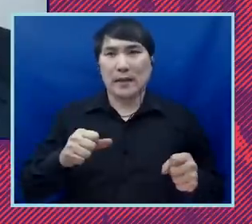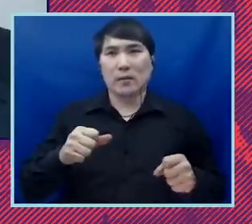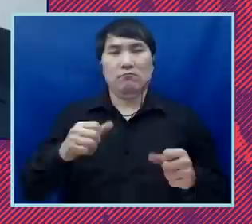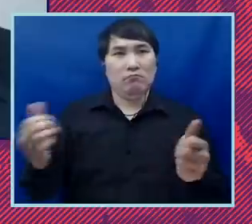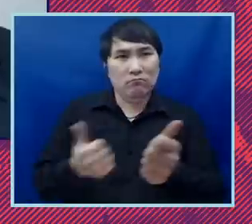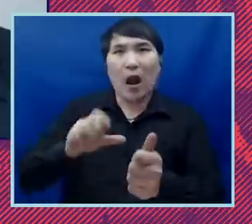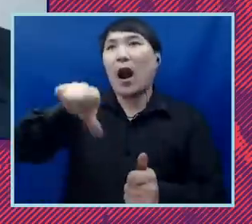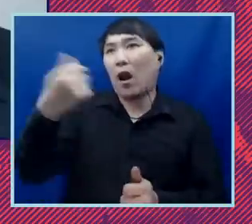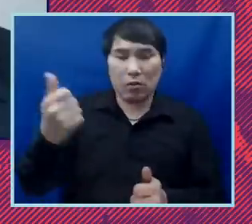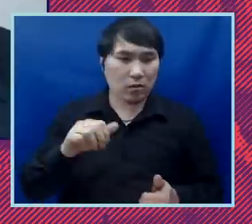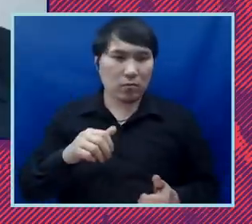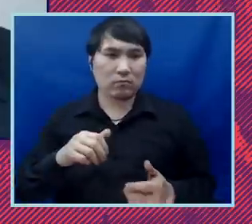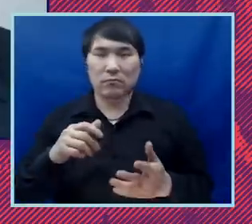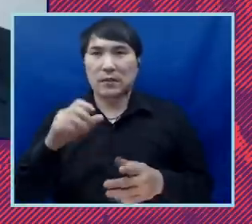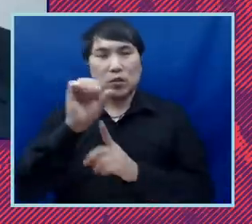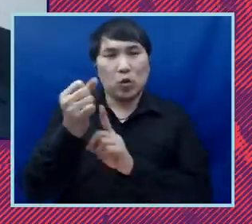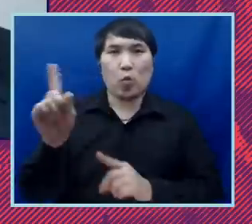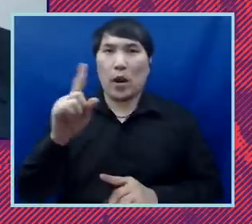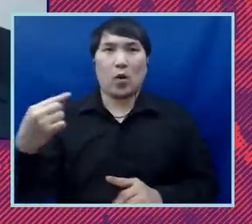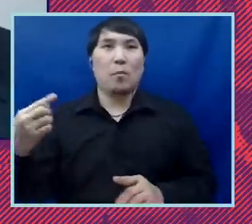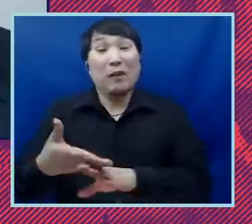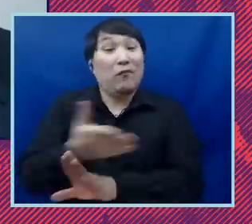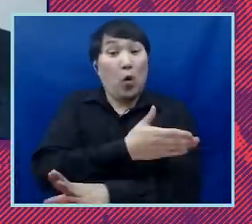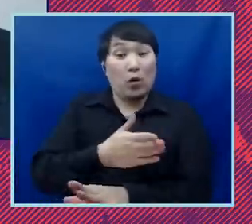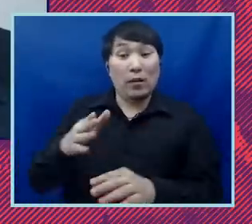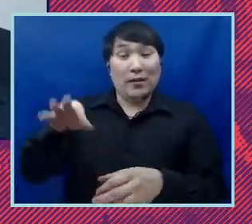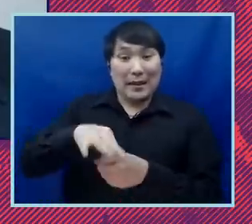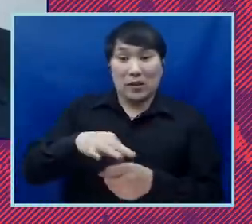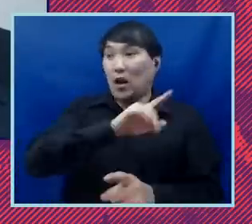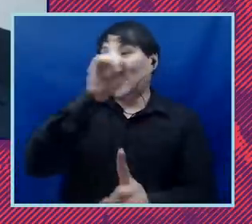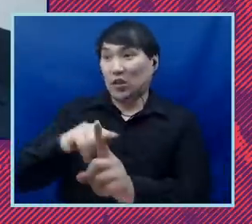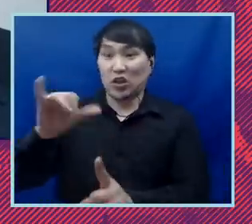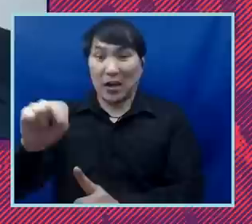series of actions that started in advance of the election and ran all the way through January 6.